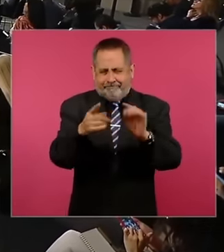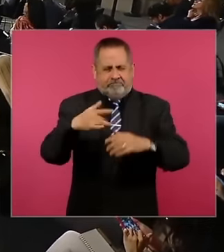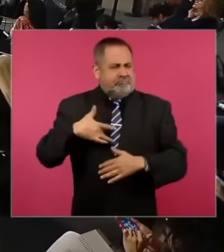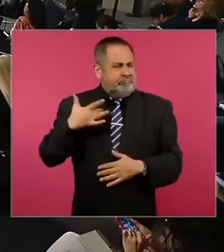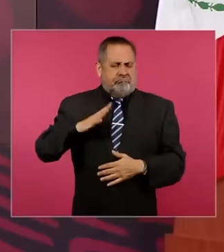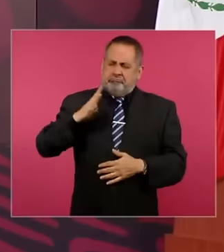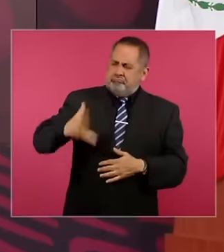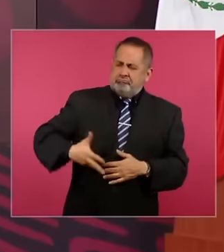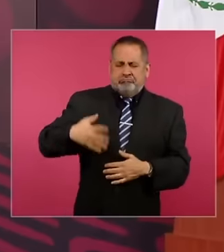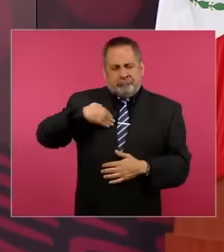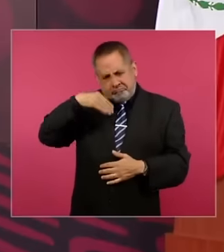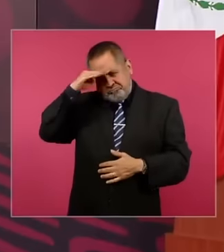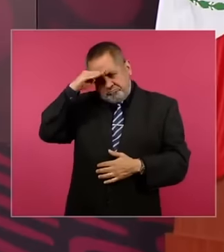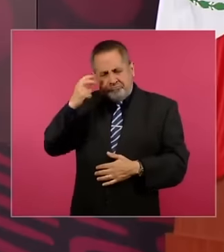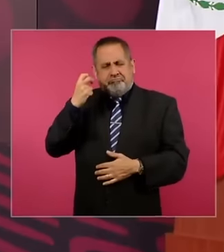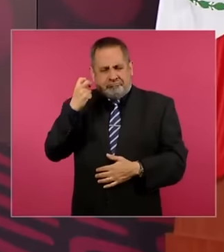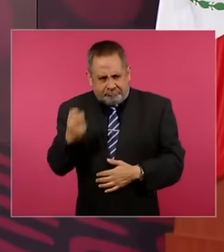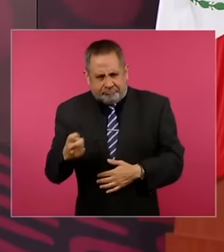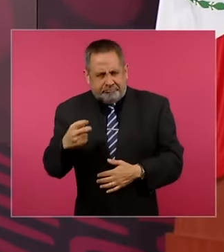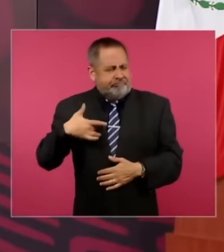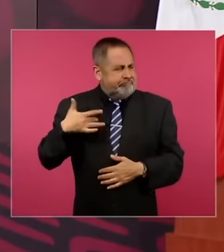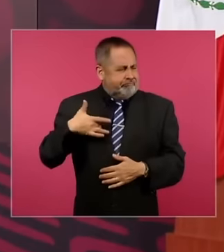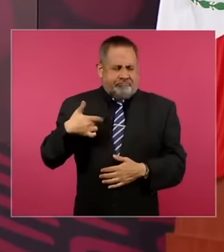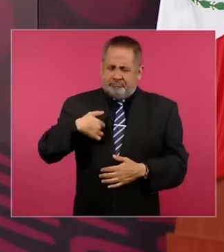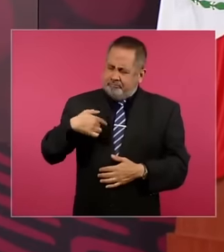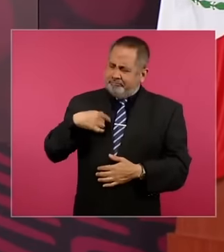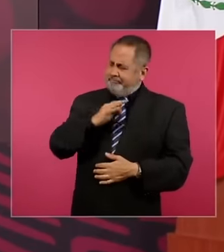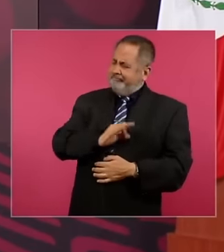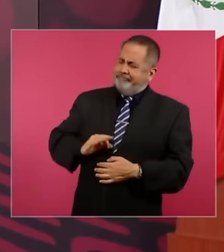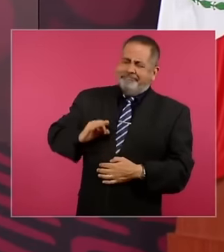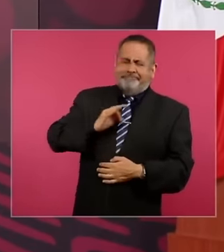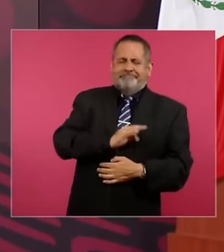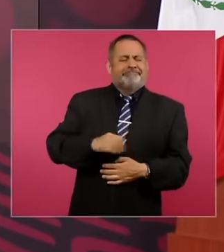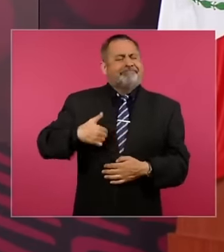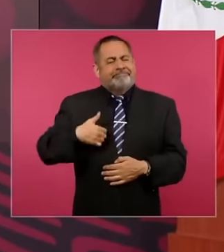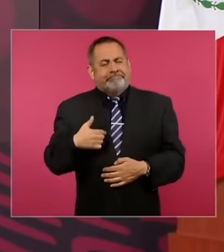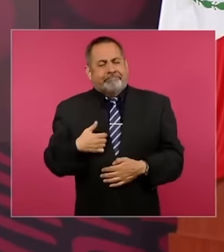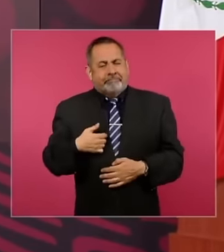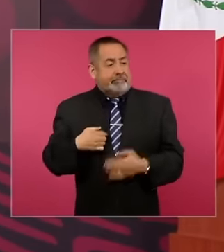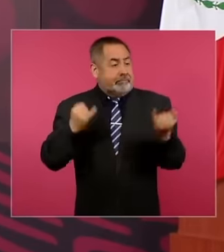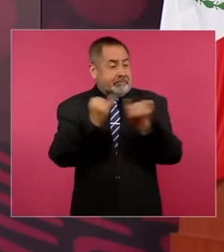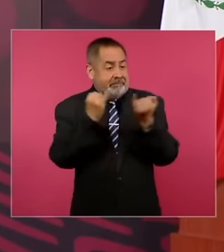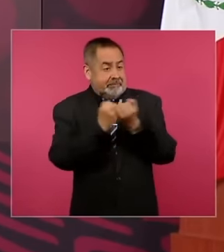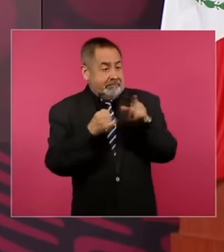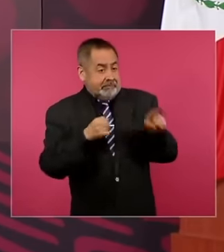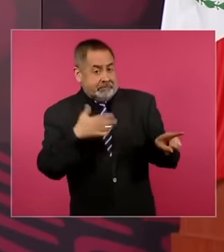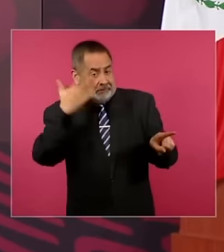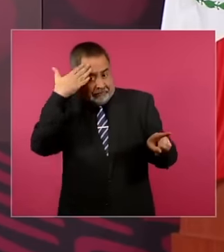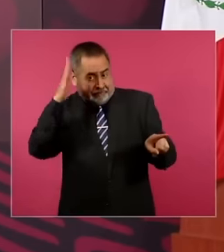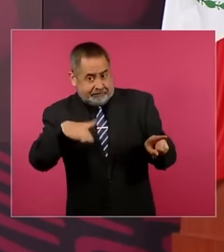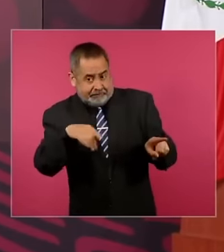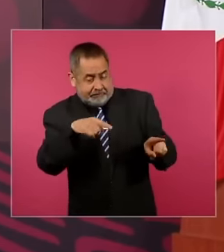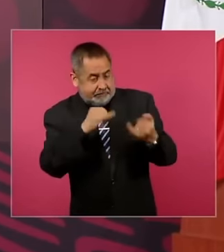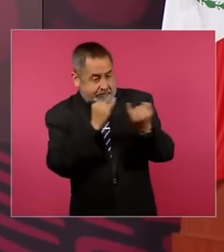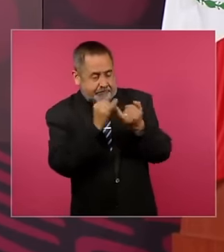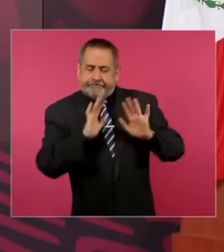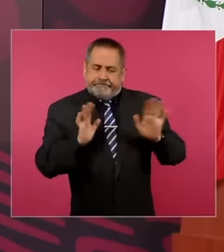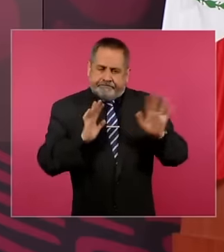to think like that I am very happy thinking like that not thinking like the lady with all due respect from